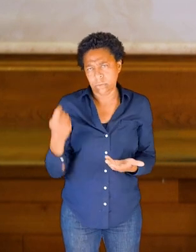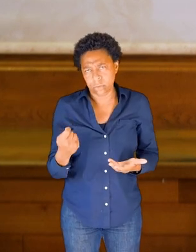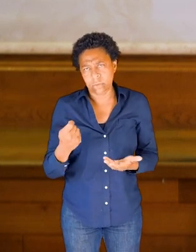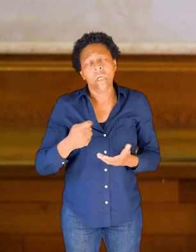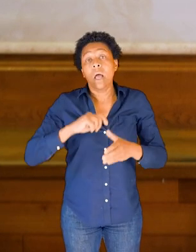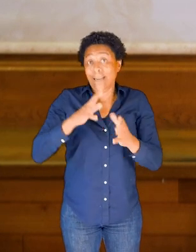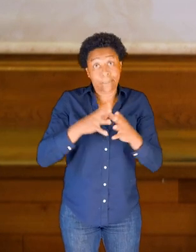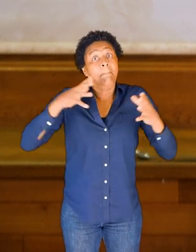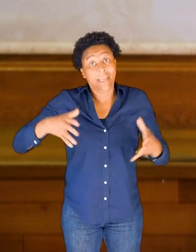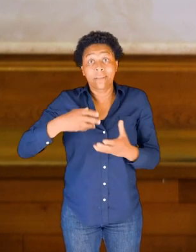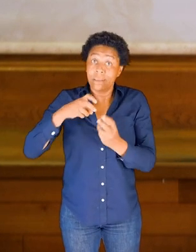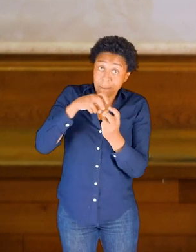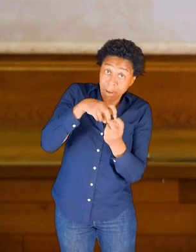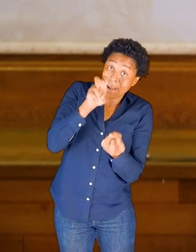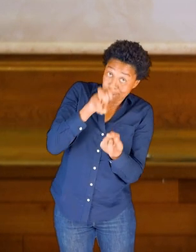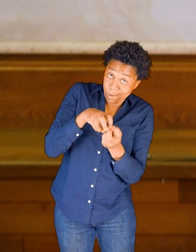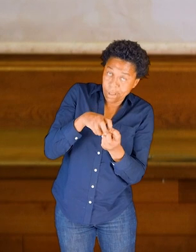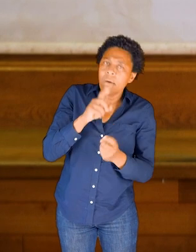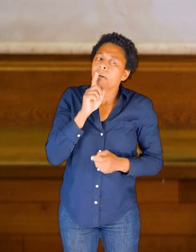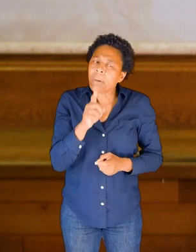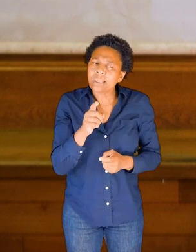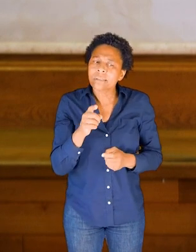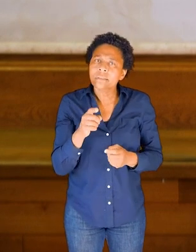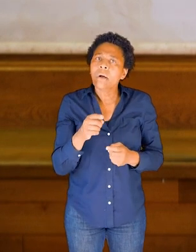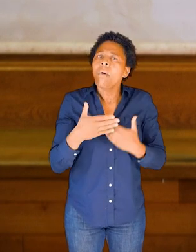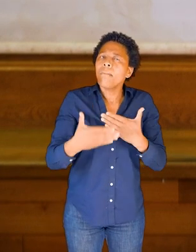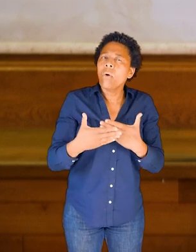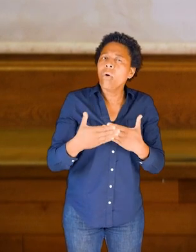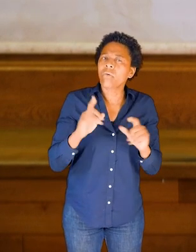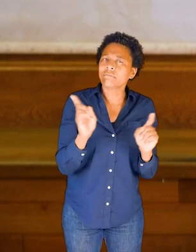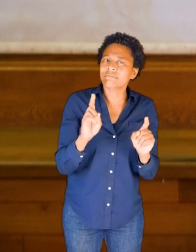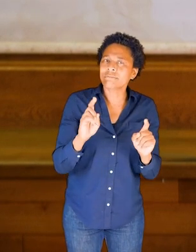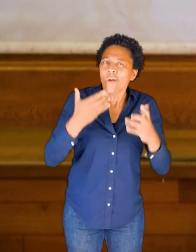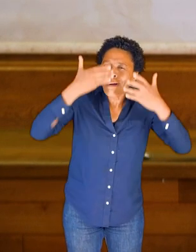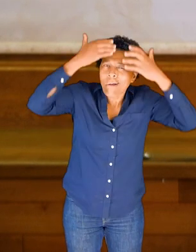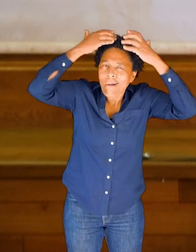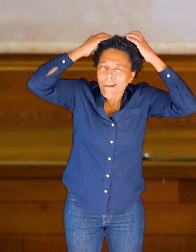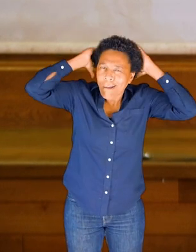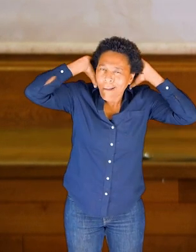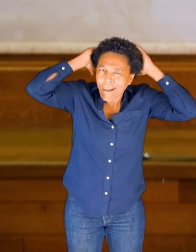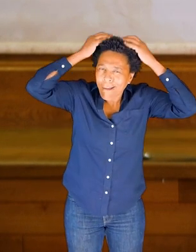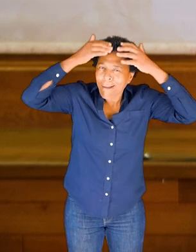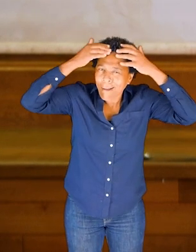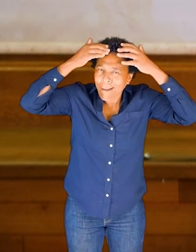of my mouth, but is perhaps a bit more the same size as the dome of my skull